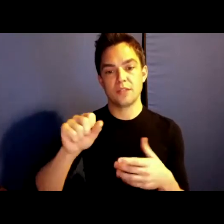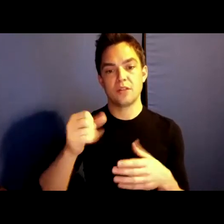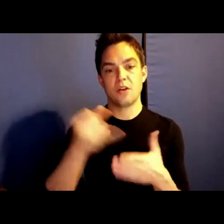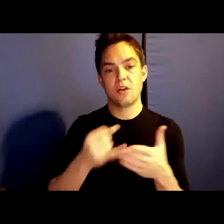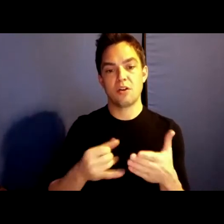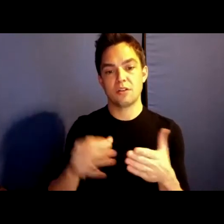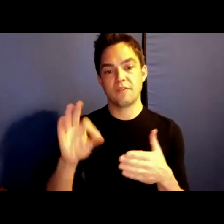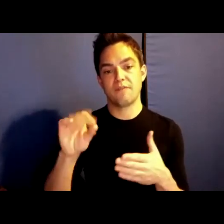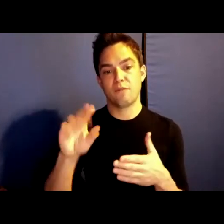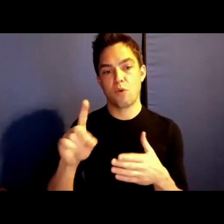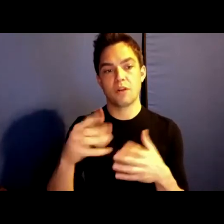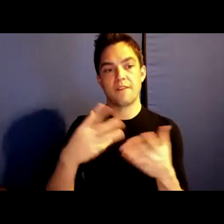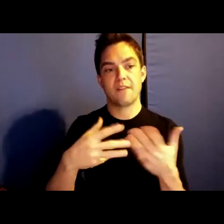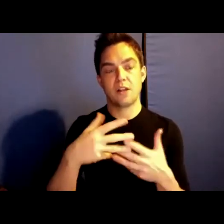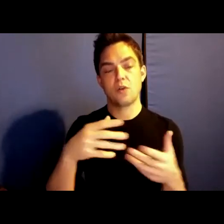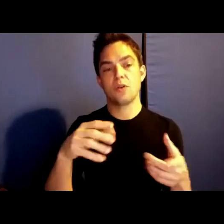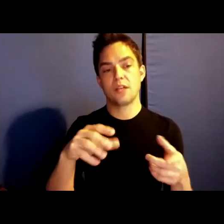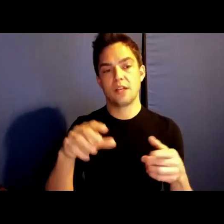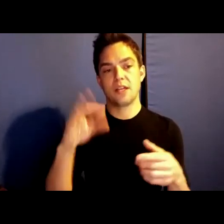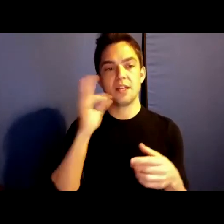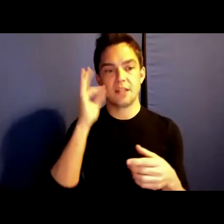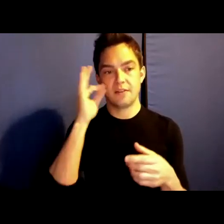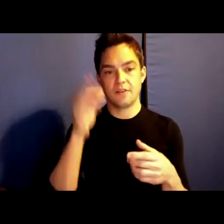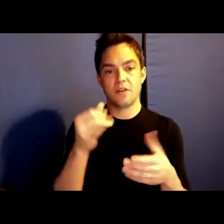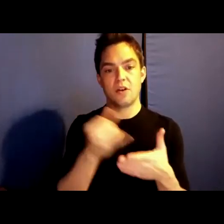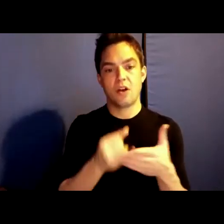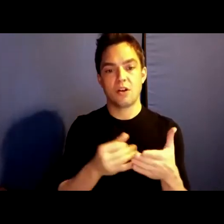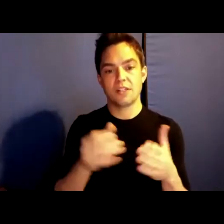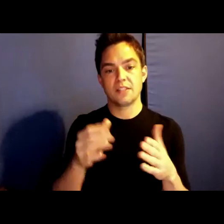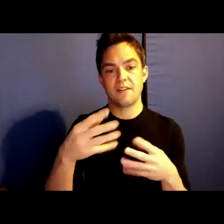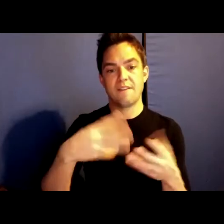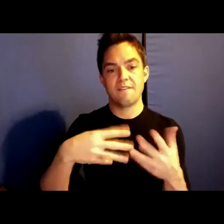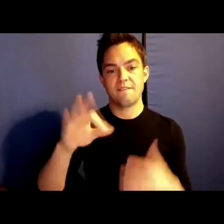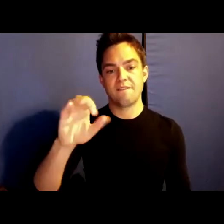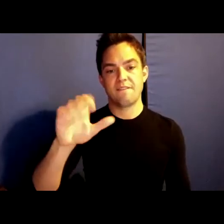and a Native Arts Council Foundation Artist Fellow. Diaz is Director of the Center for